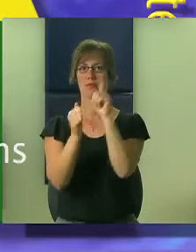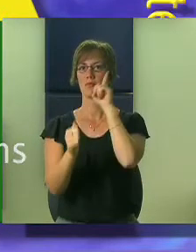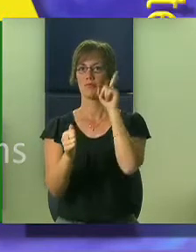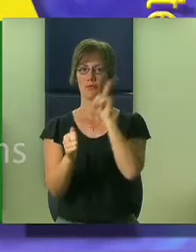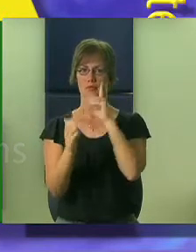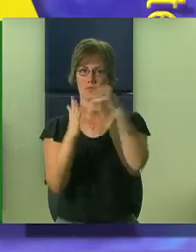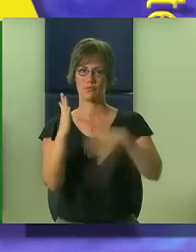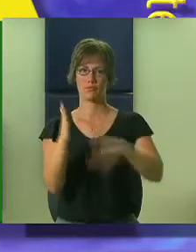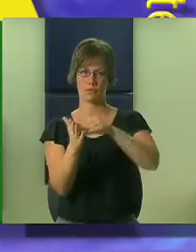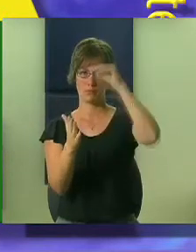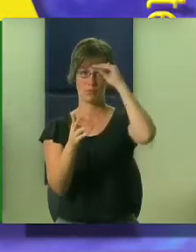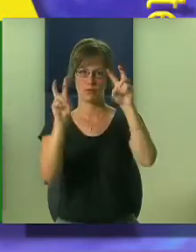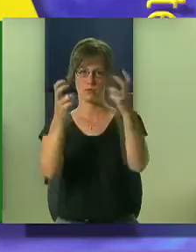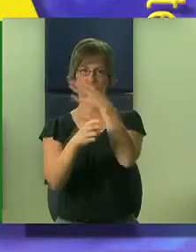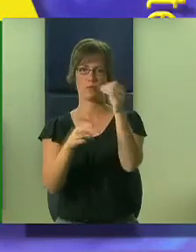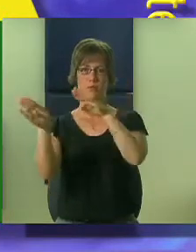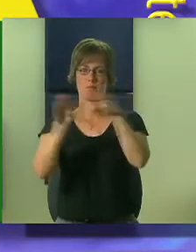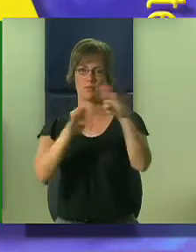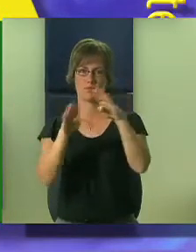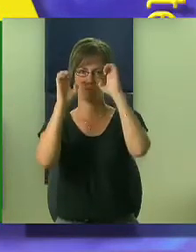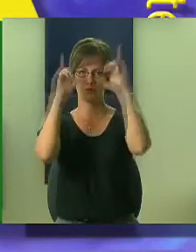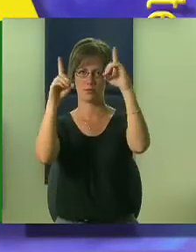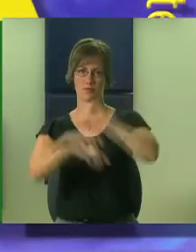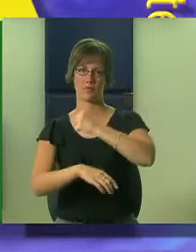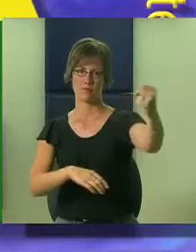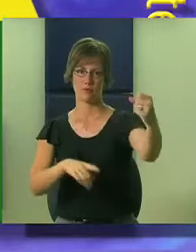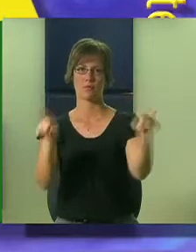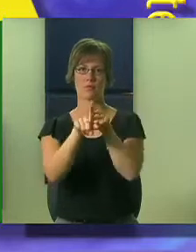Support with deaf student learning issues in behavior related educational placements